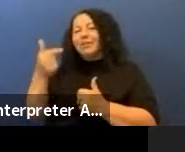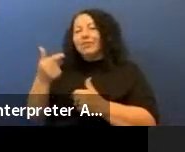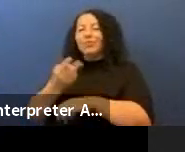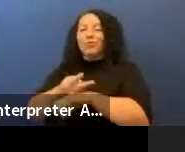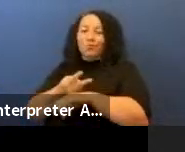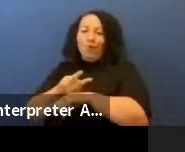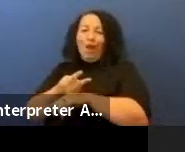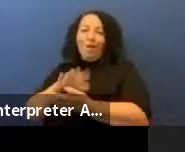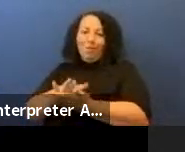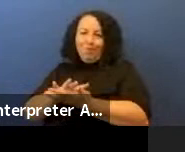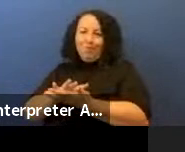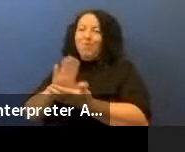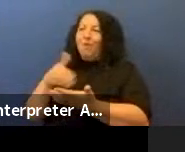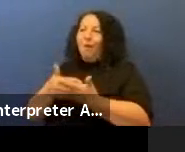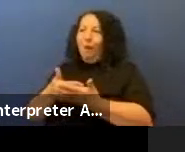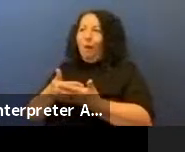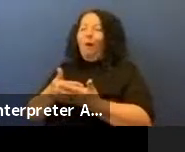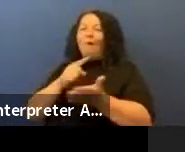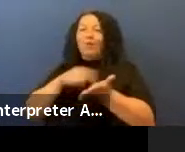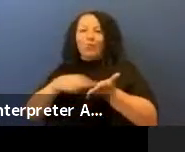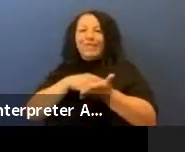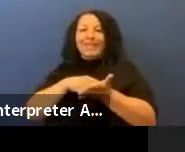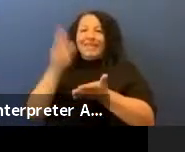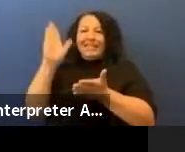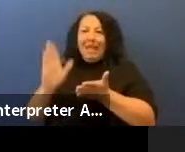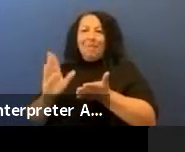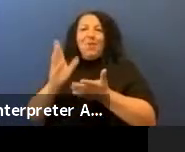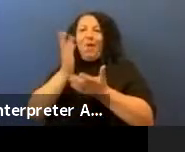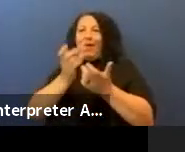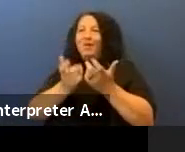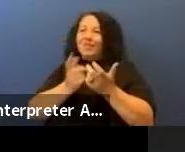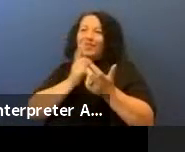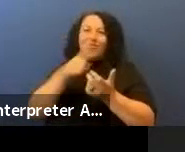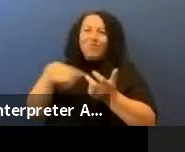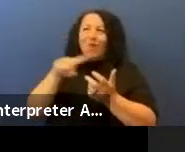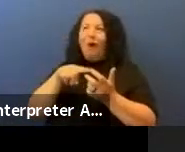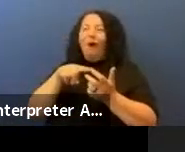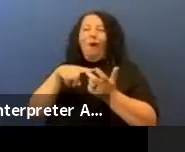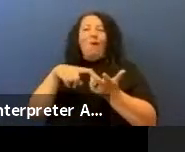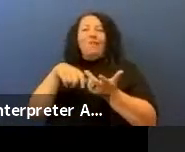critique seminars that I'm sure many of you have gone through and endured everyone was like "well, you need to push it further, you